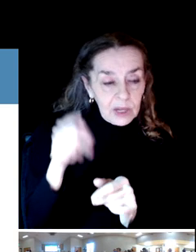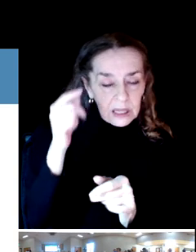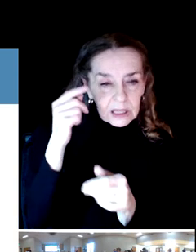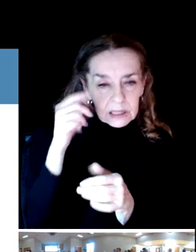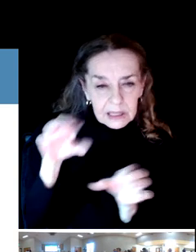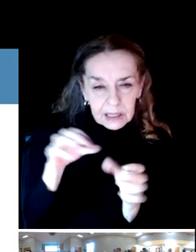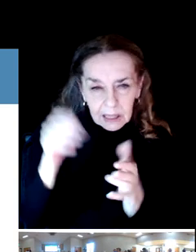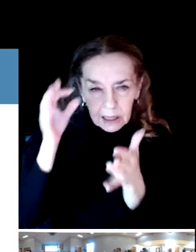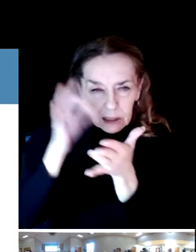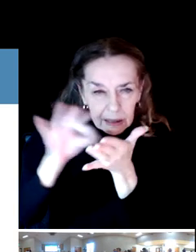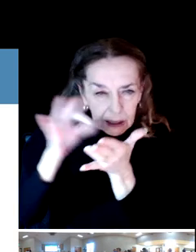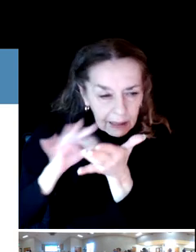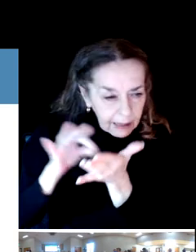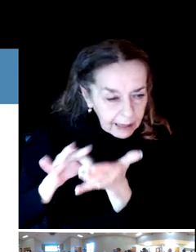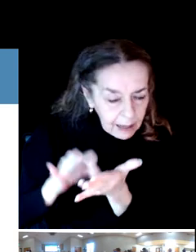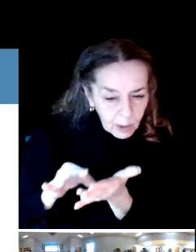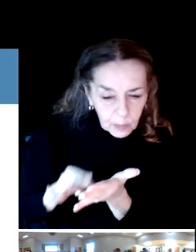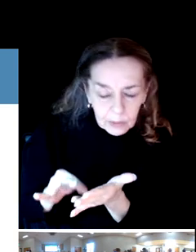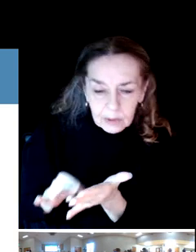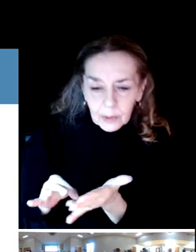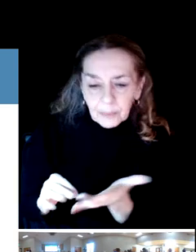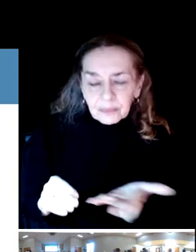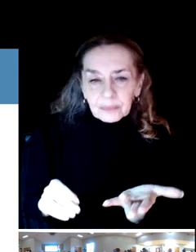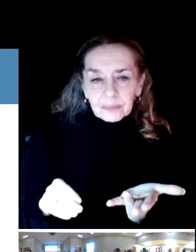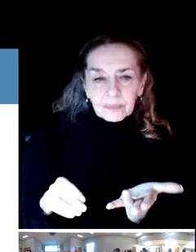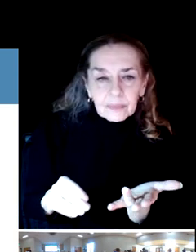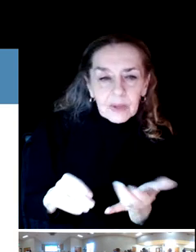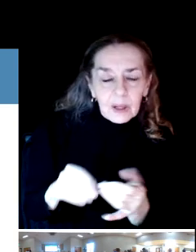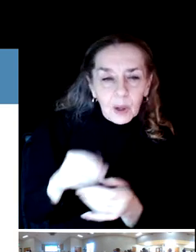And typically in parks comprehensive plans, your parks and recreation master plans, a